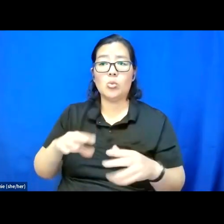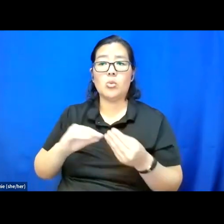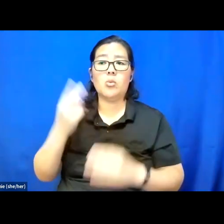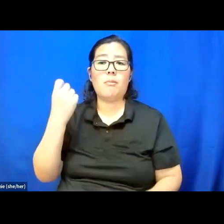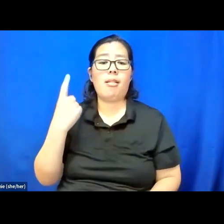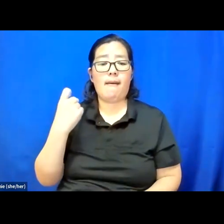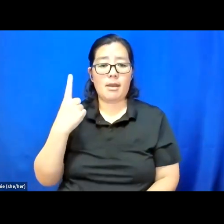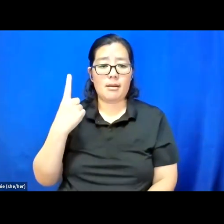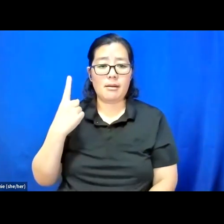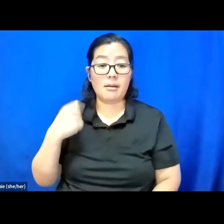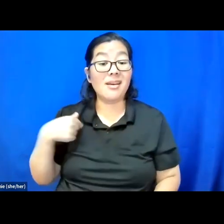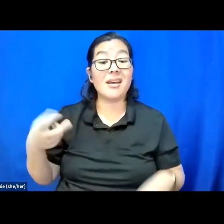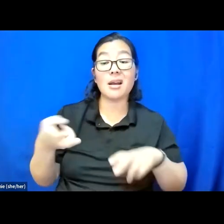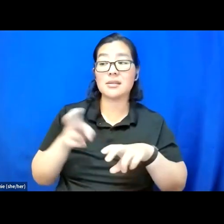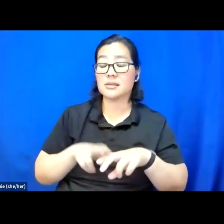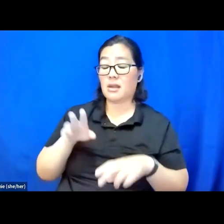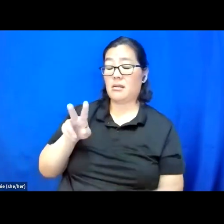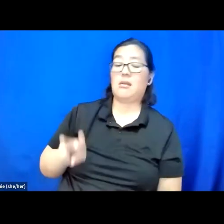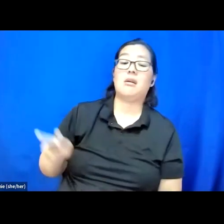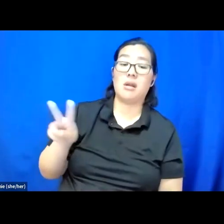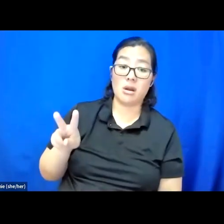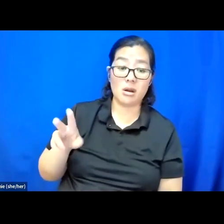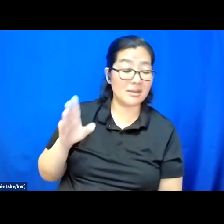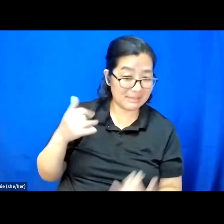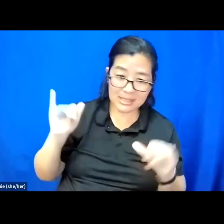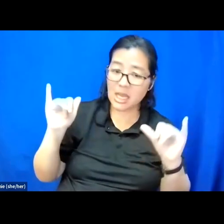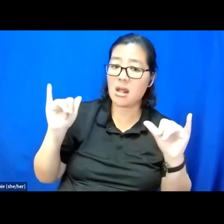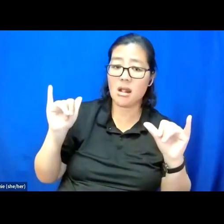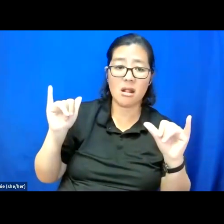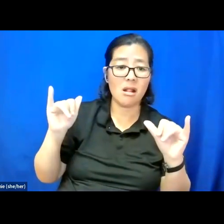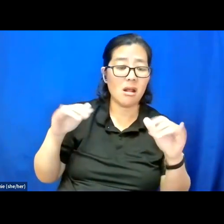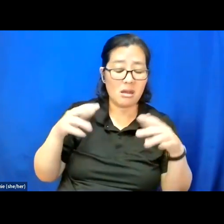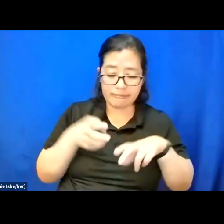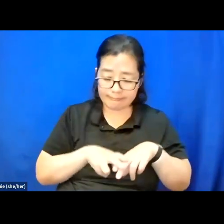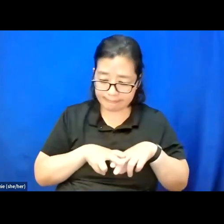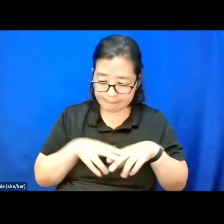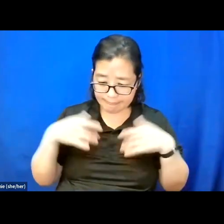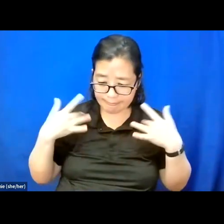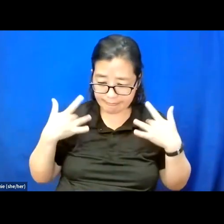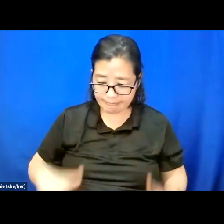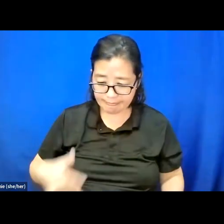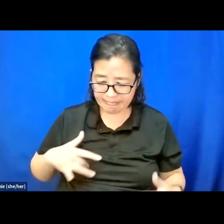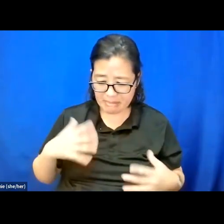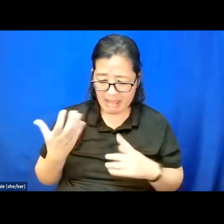and I sat there still and naked with a gown and sticky from that pat gel